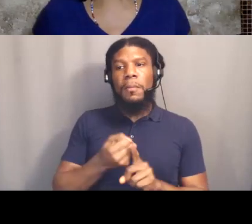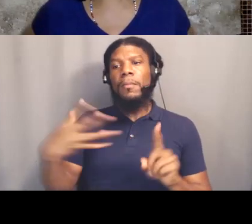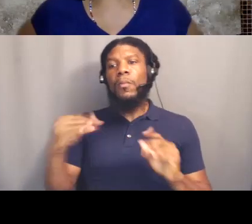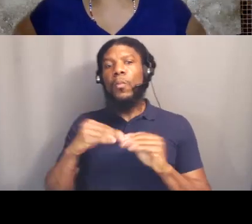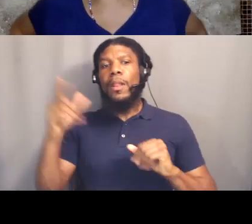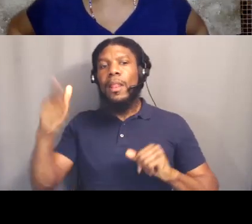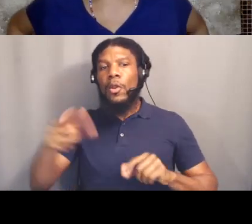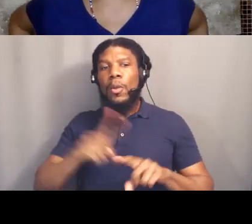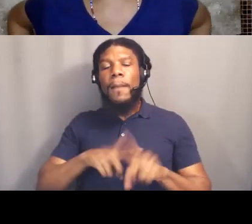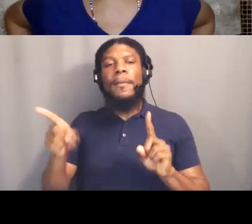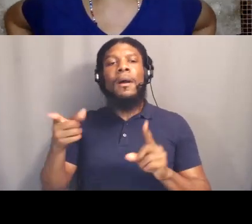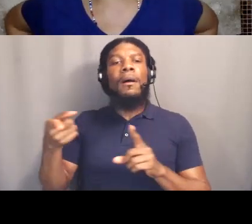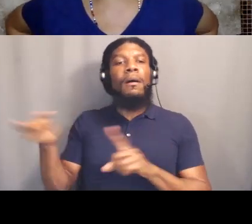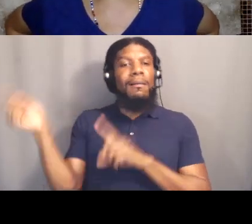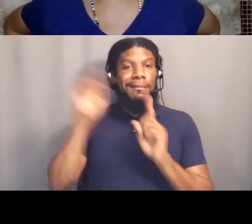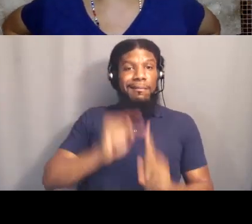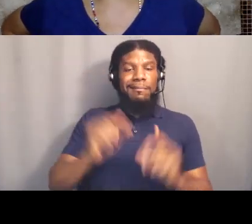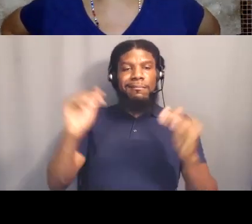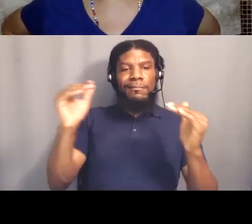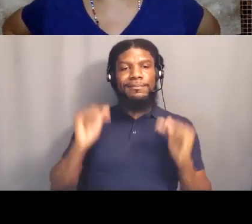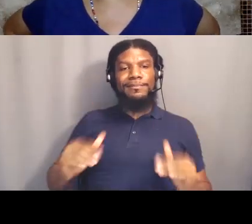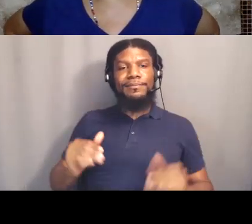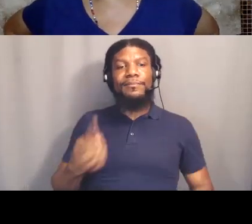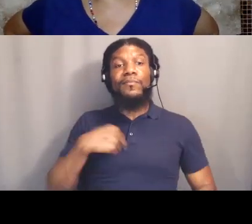We believe in both protests and politics. We engaged,